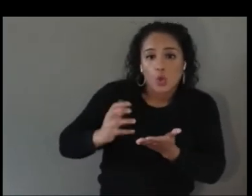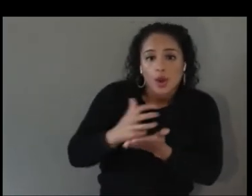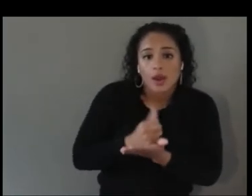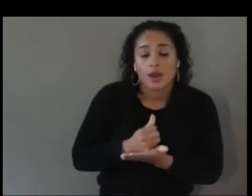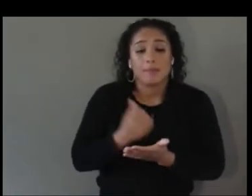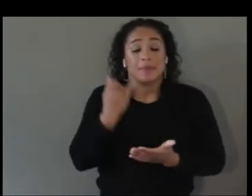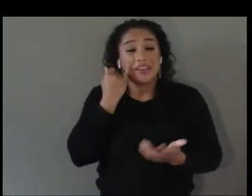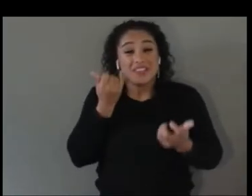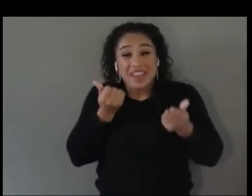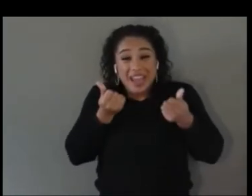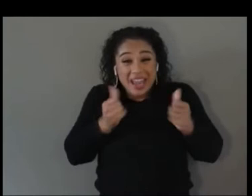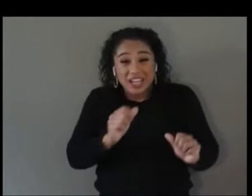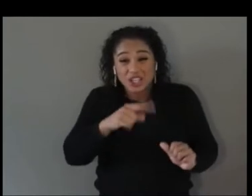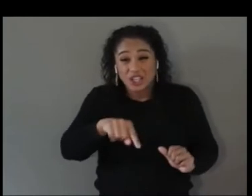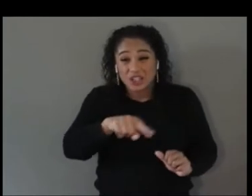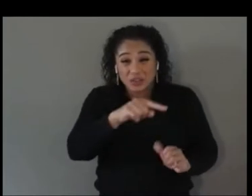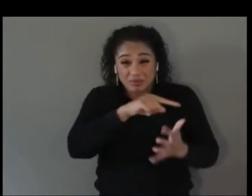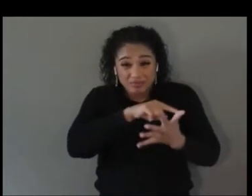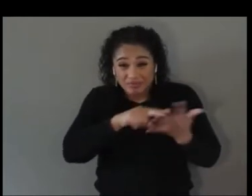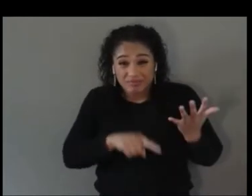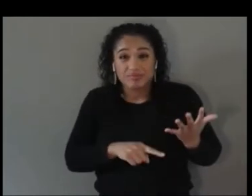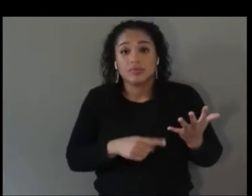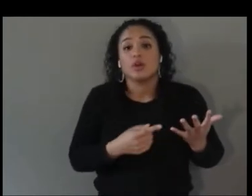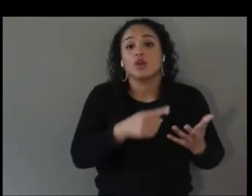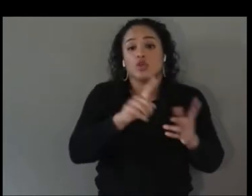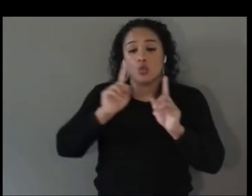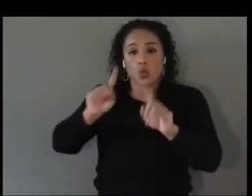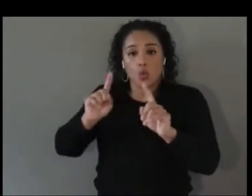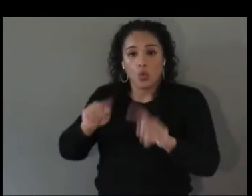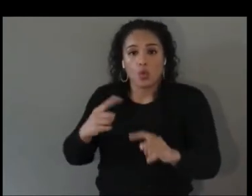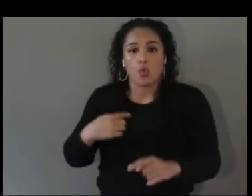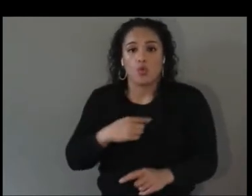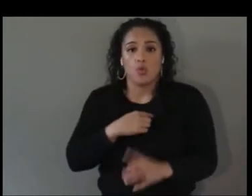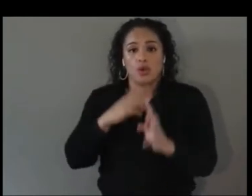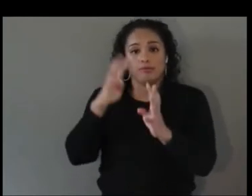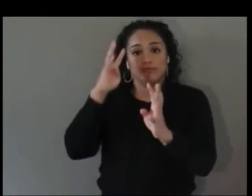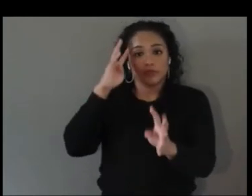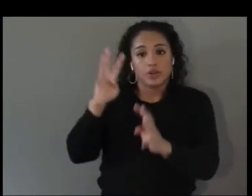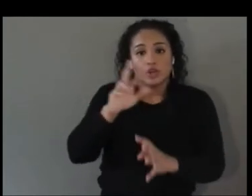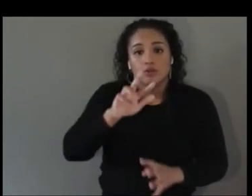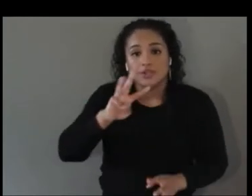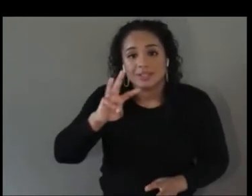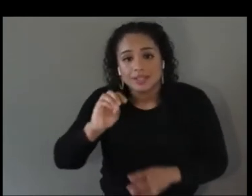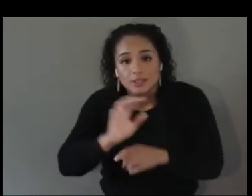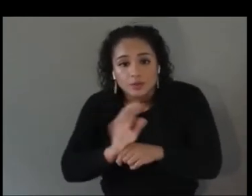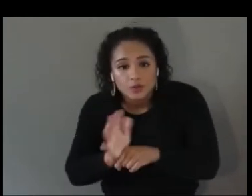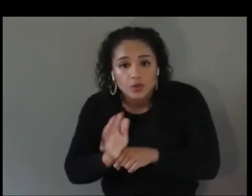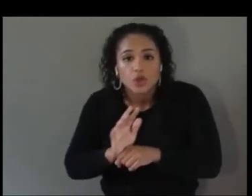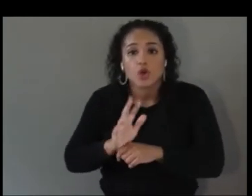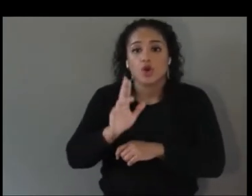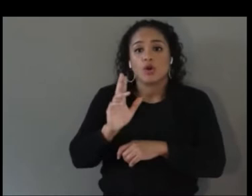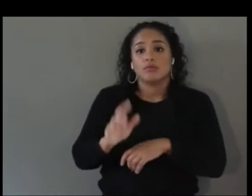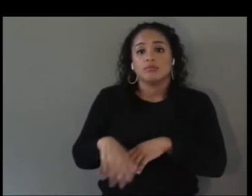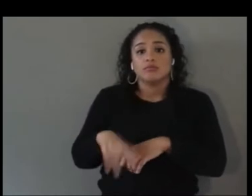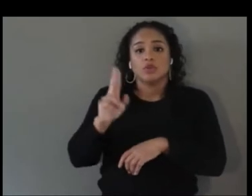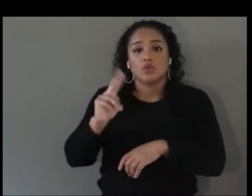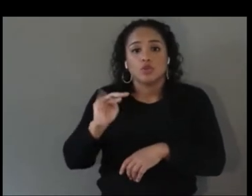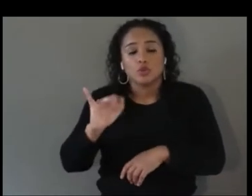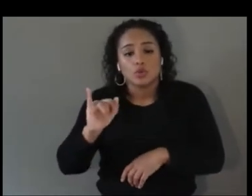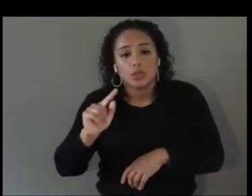360 film, 360 audio, immersive story telling, movement interaction design, 3D printing, and